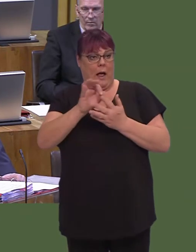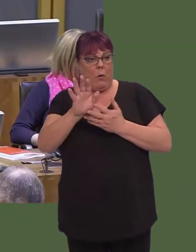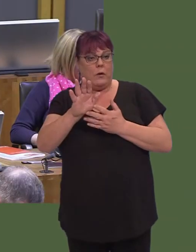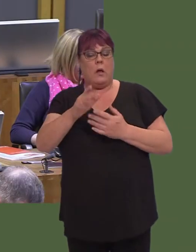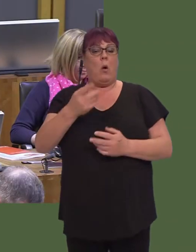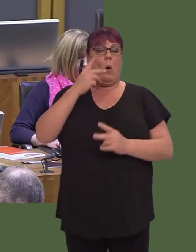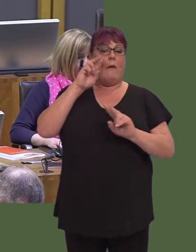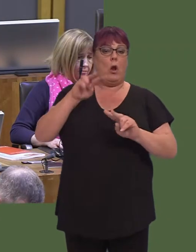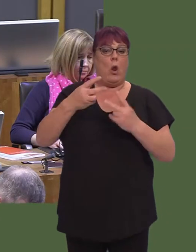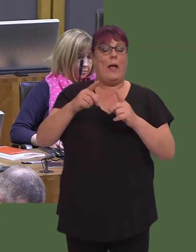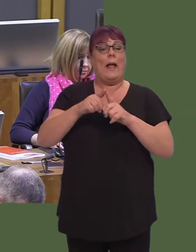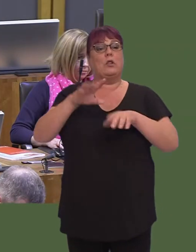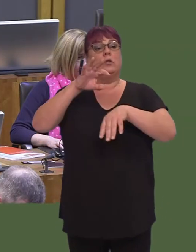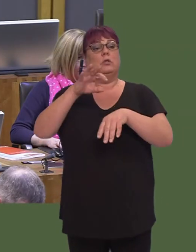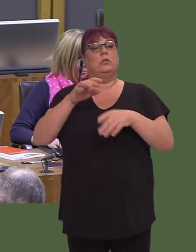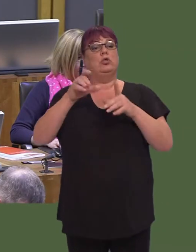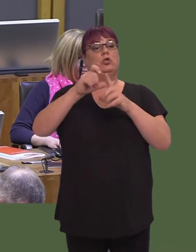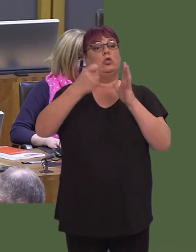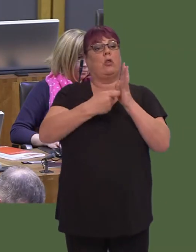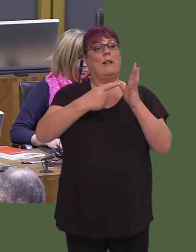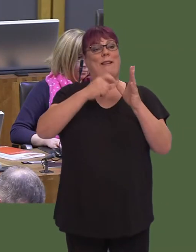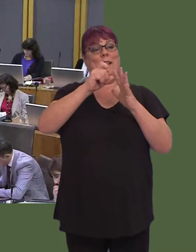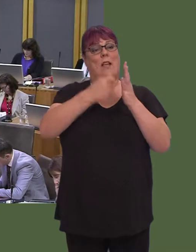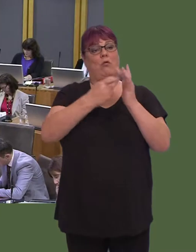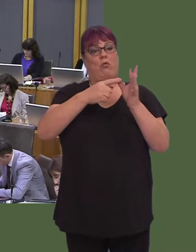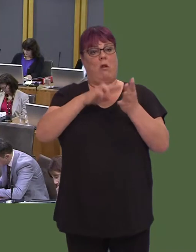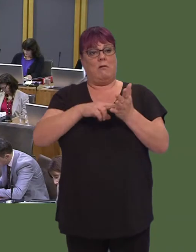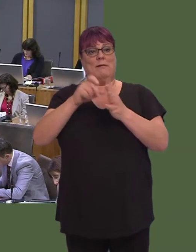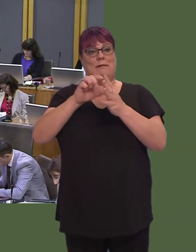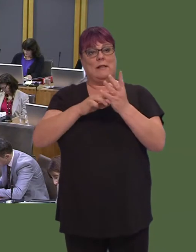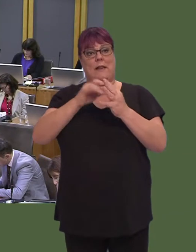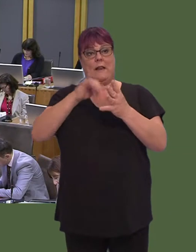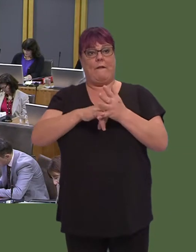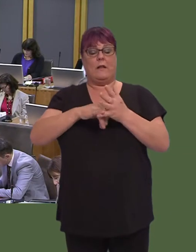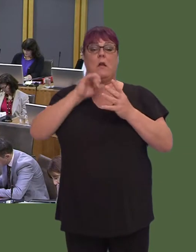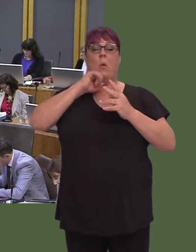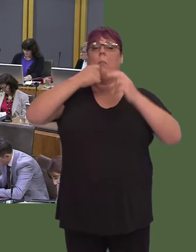Adrian Davies has been commissioned to carry out an evidence review on 20 mph limits, which